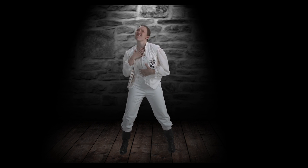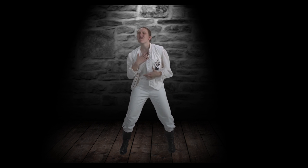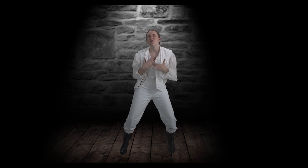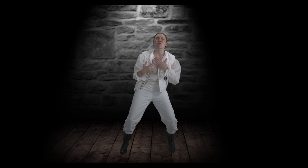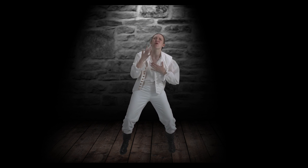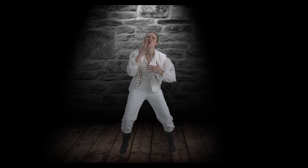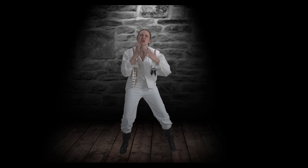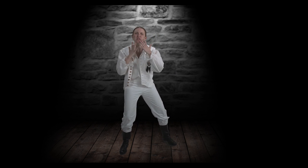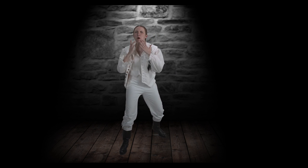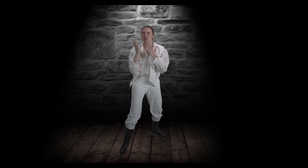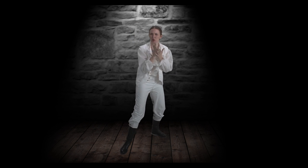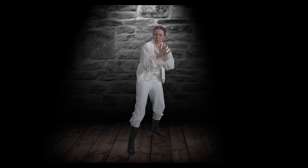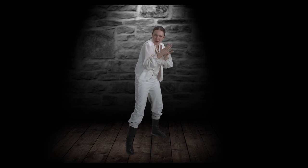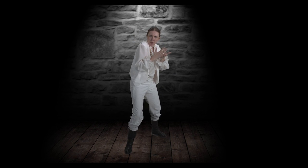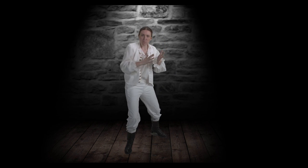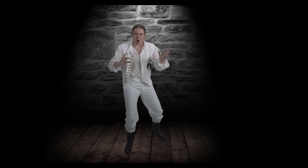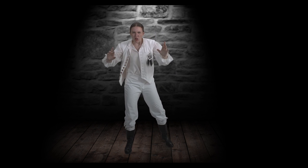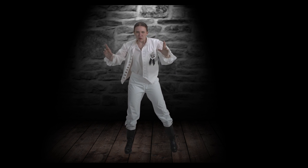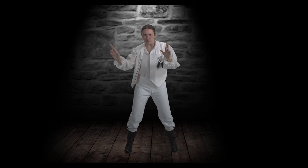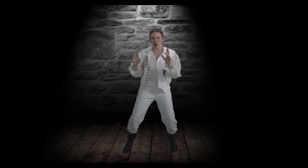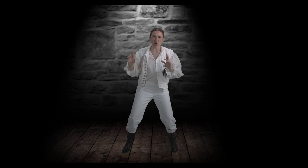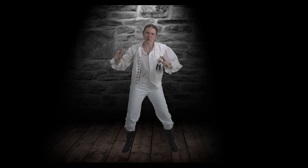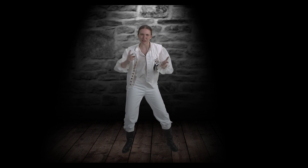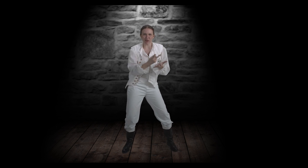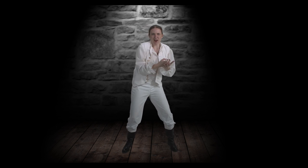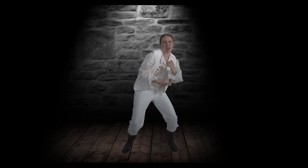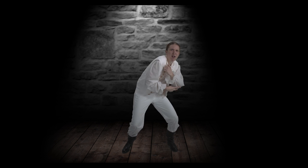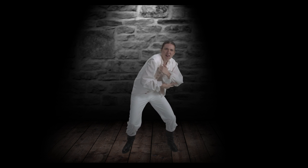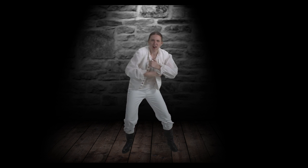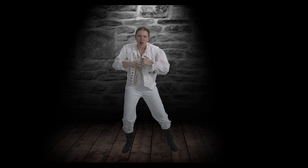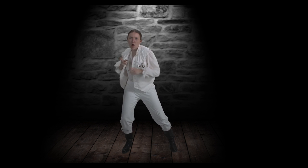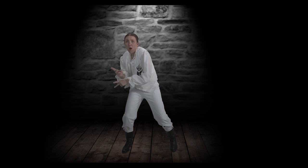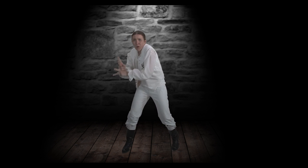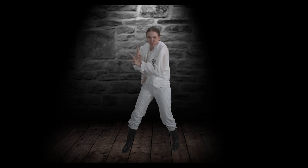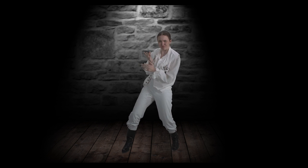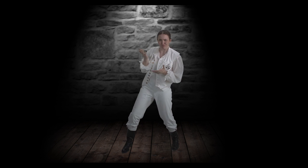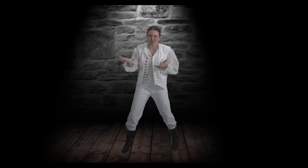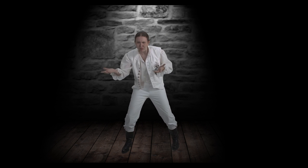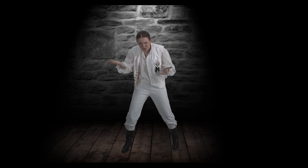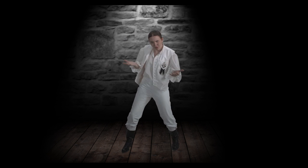Inside he was longing for something to be a part of The brother was ready to beg, steal, borrow or barter